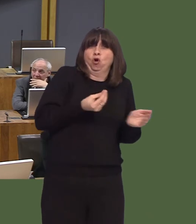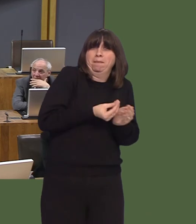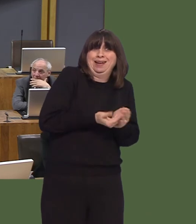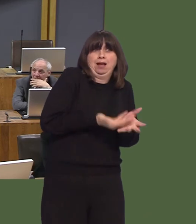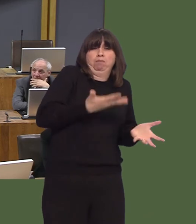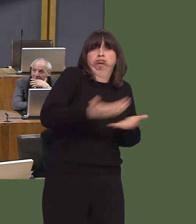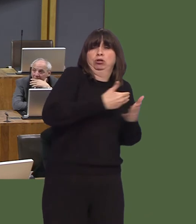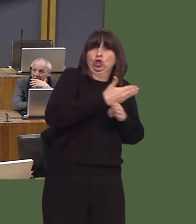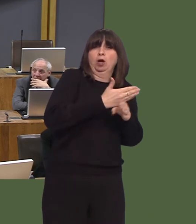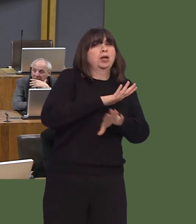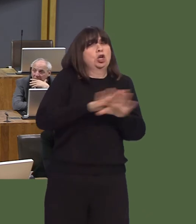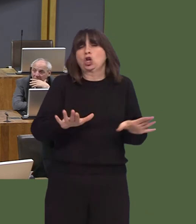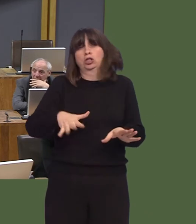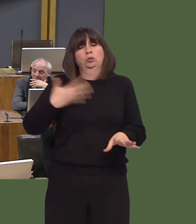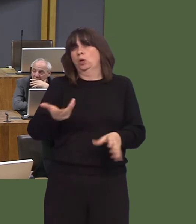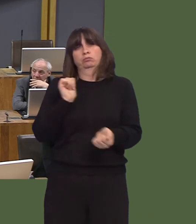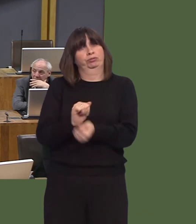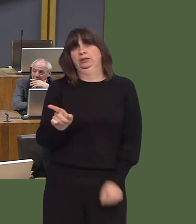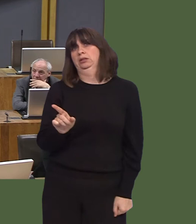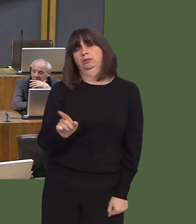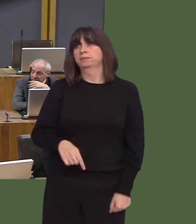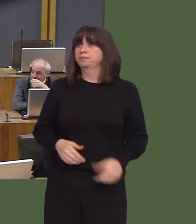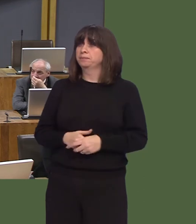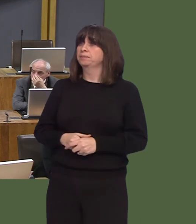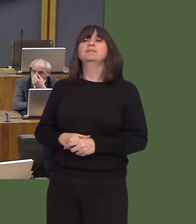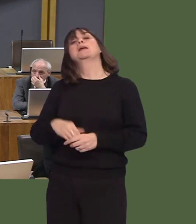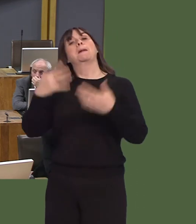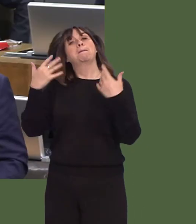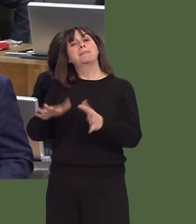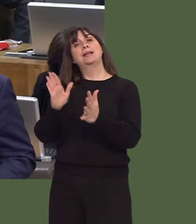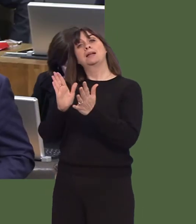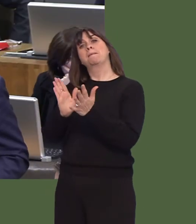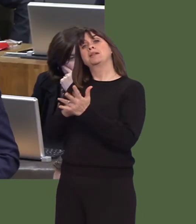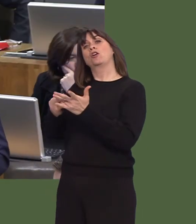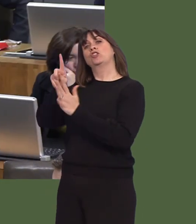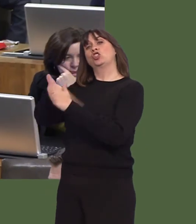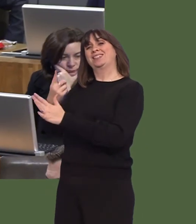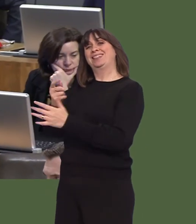Carwyn Jones AM: Well, I can say to the Member that I've received a response from the Ministry of Justice to a letter that I sent.